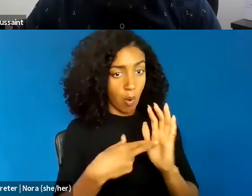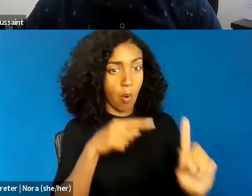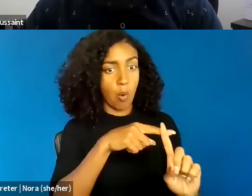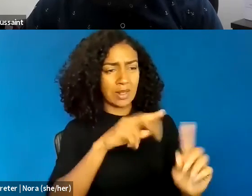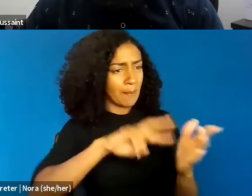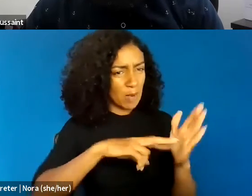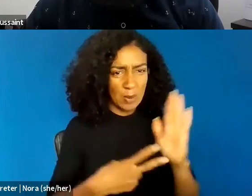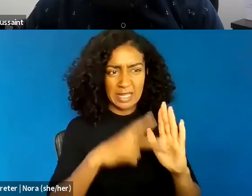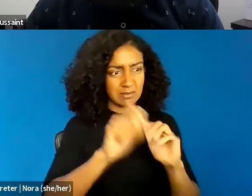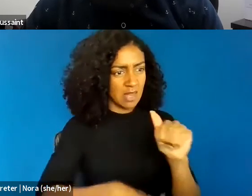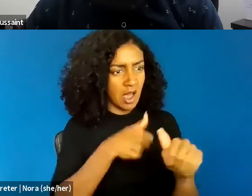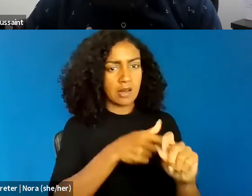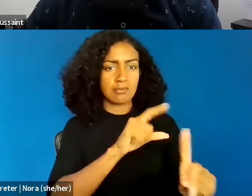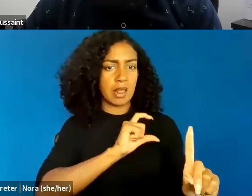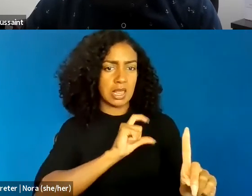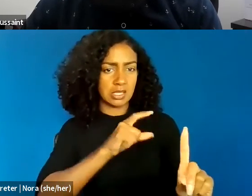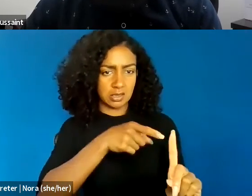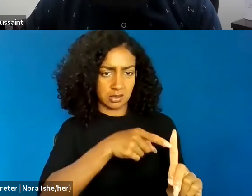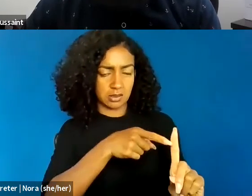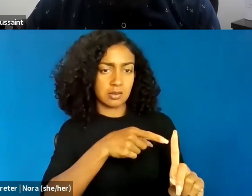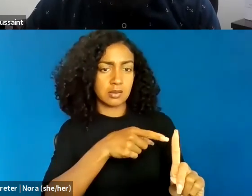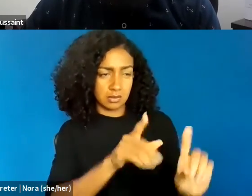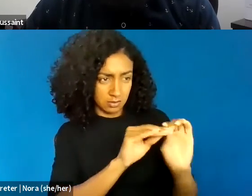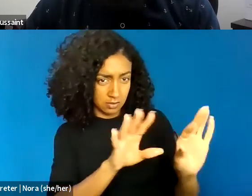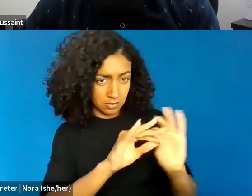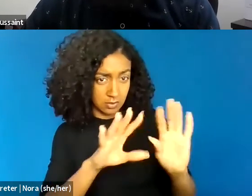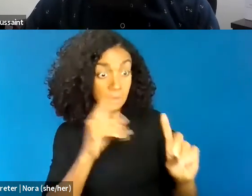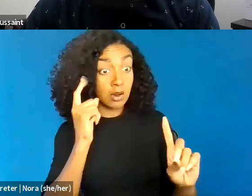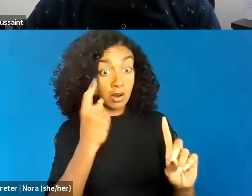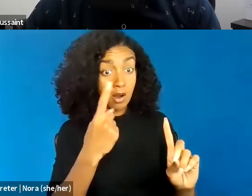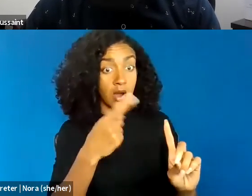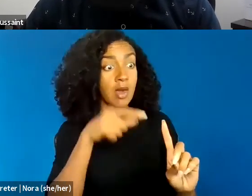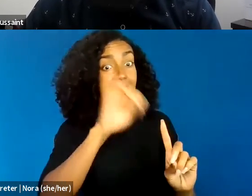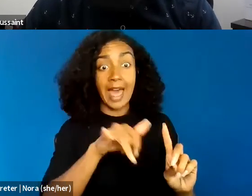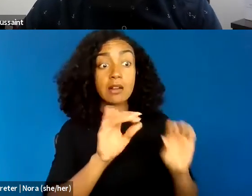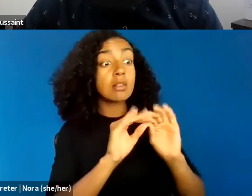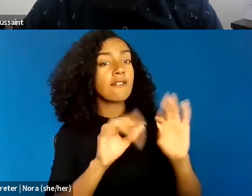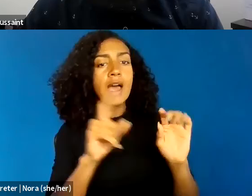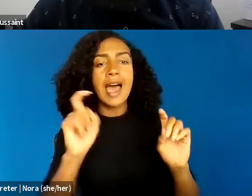doing so in conversation with communities in democratic discourse,